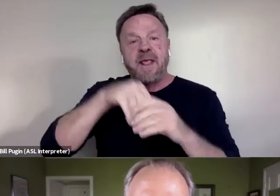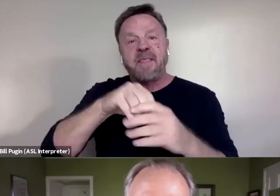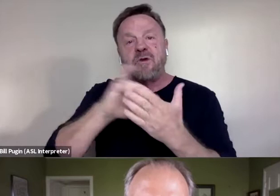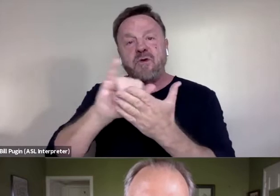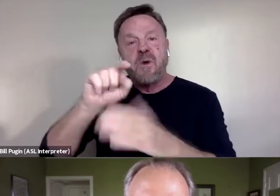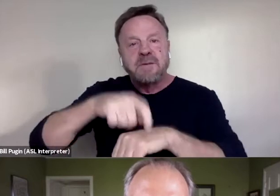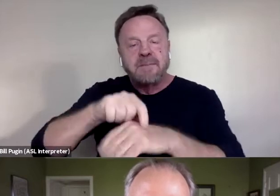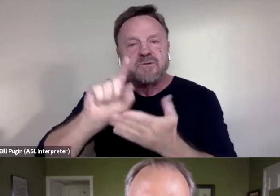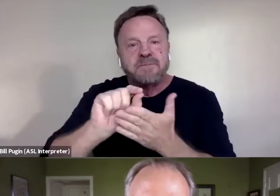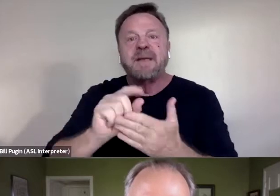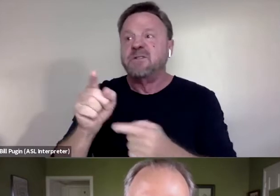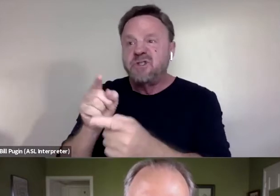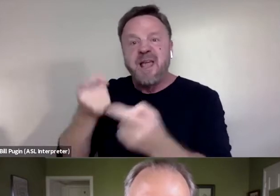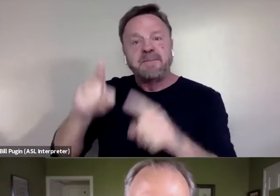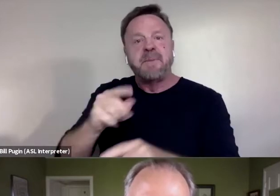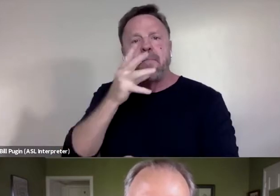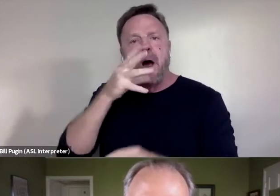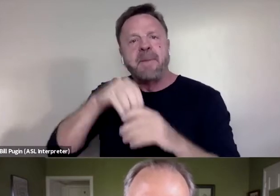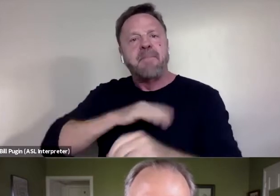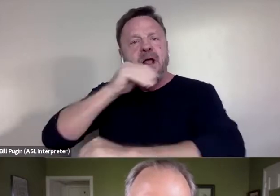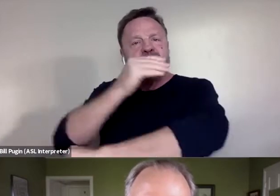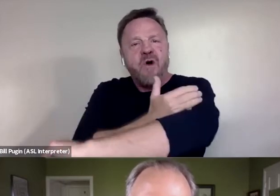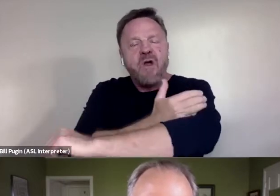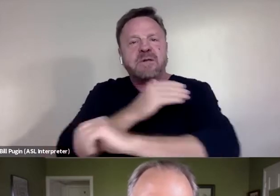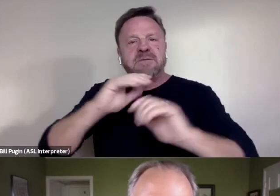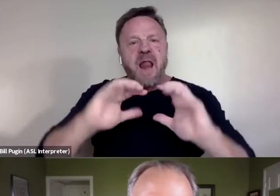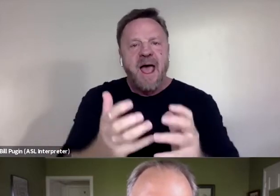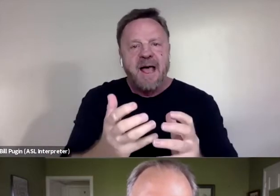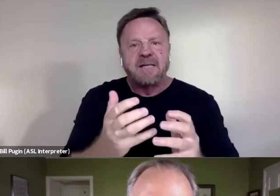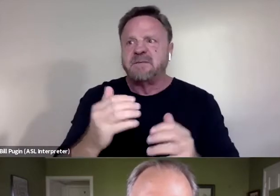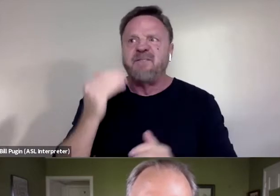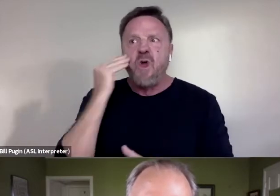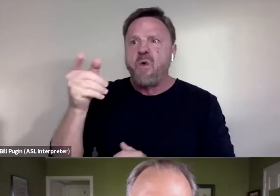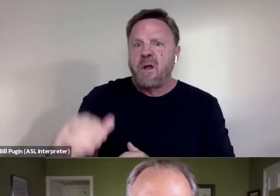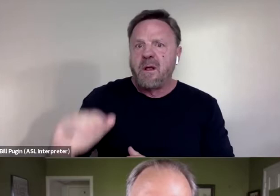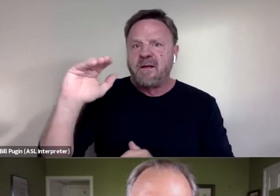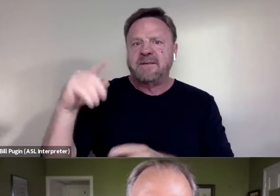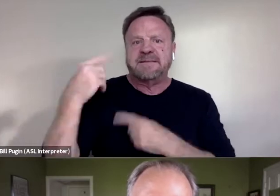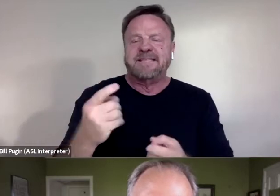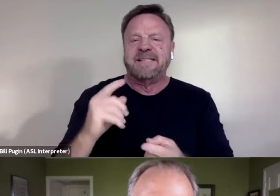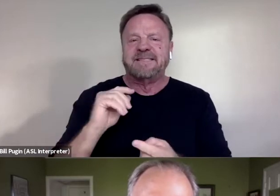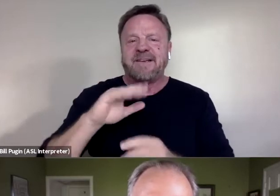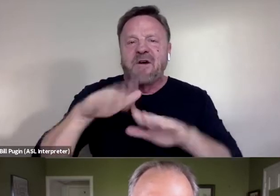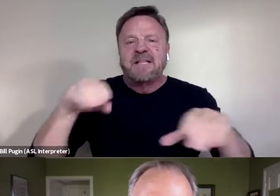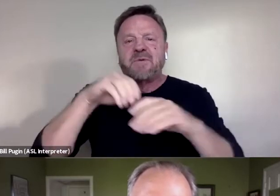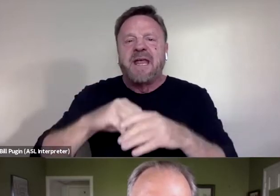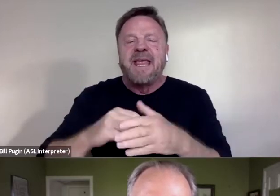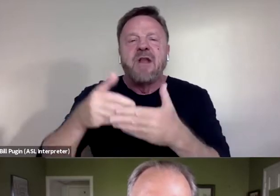in my daughter's grade. I've known her since our daughters were like in nursery school. And we were talking actually at a parents' event